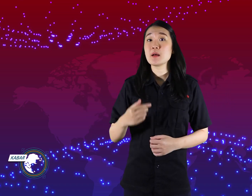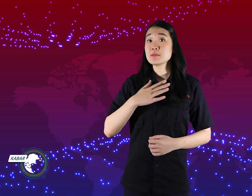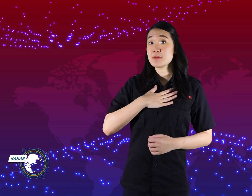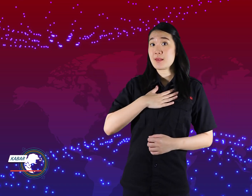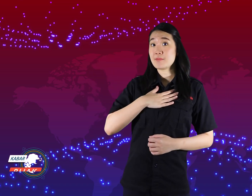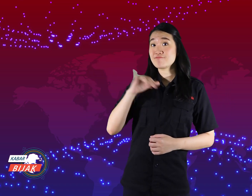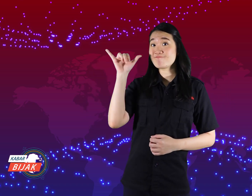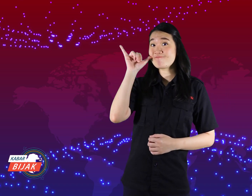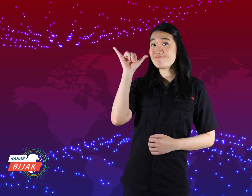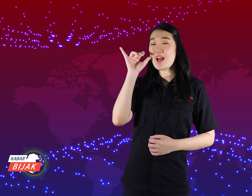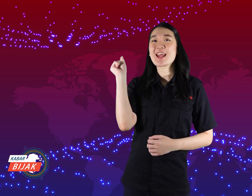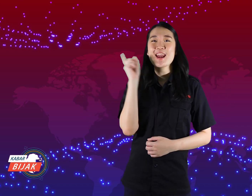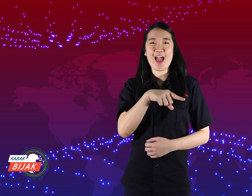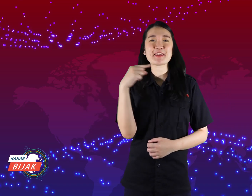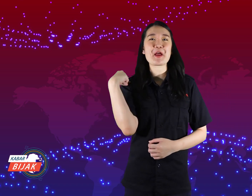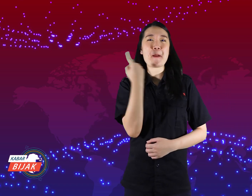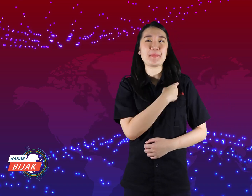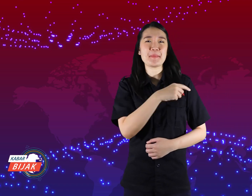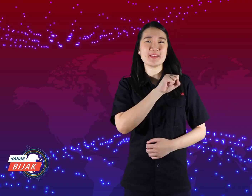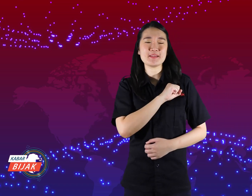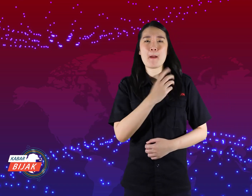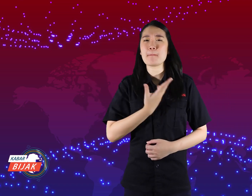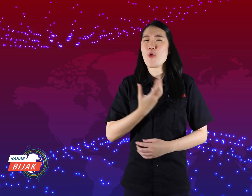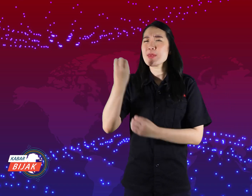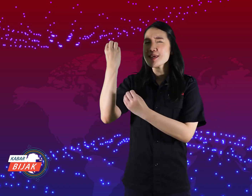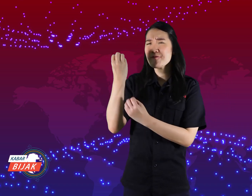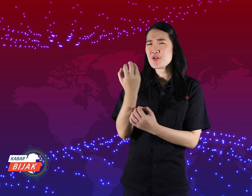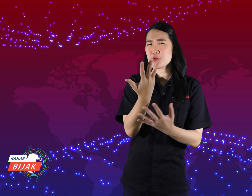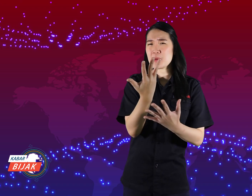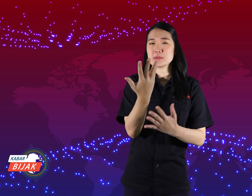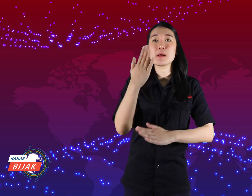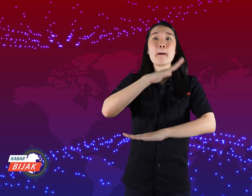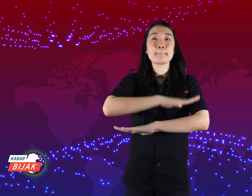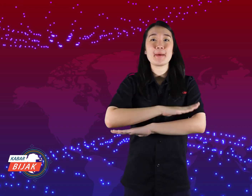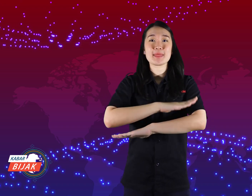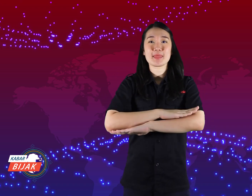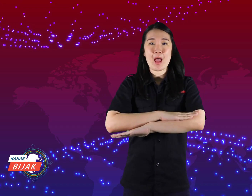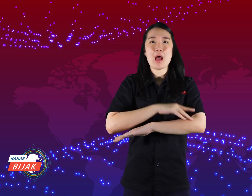I'm Yani from Us, Wise wants to convey the news